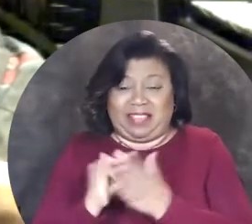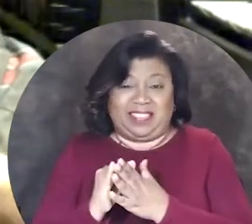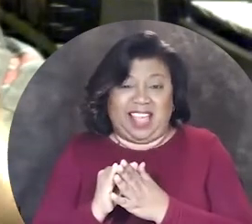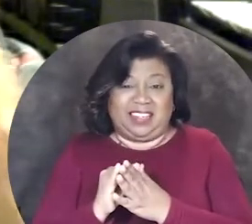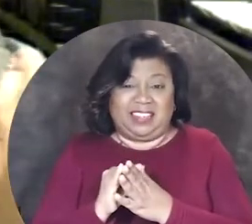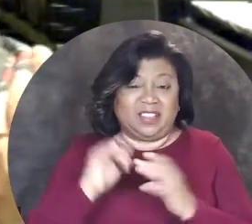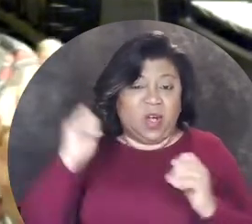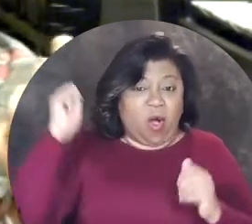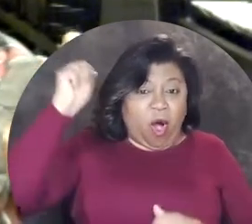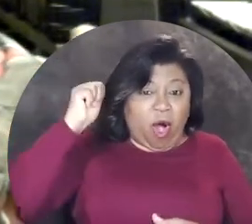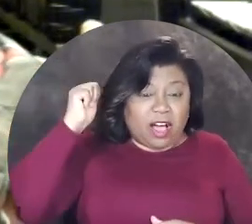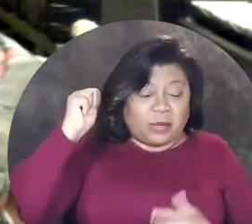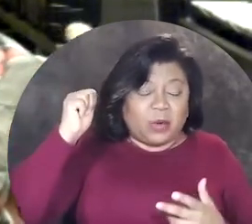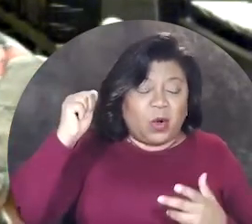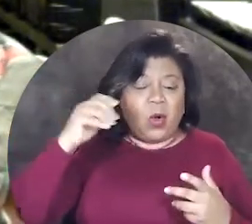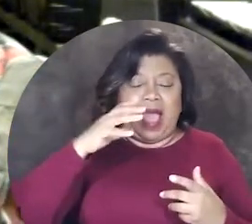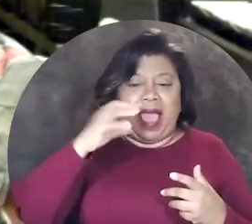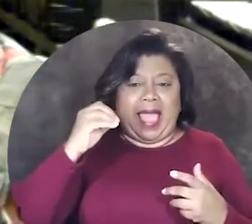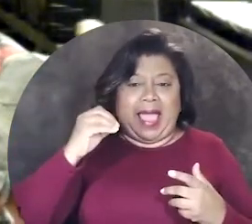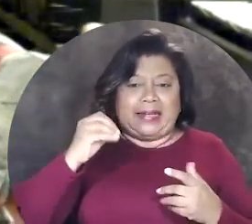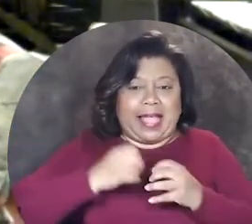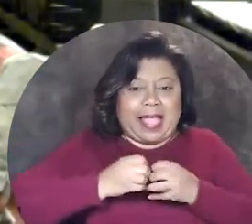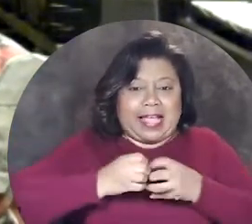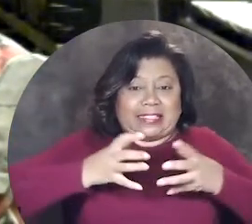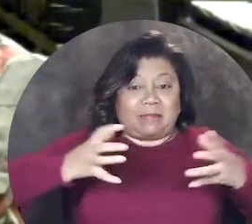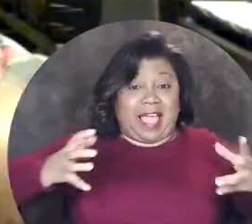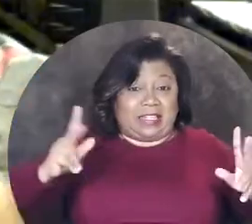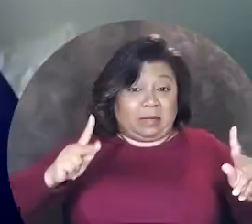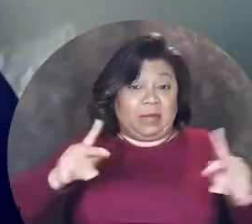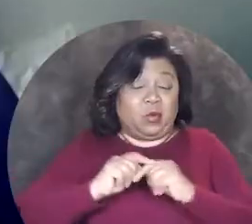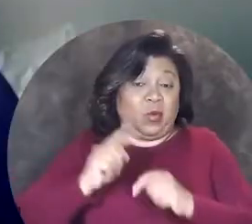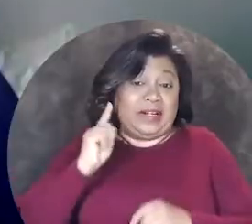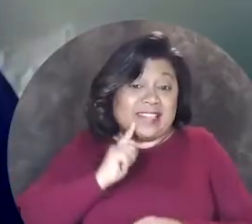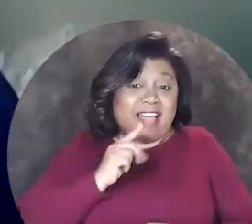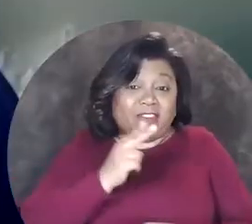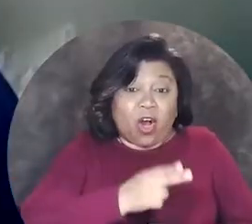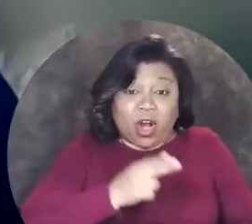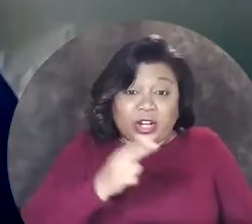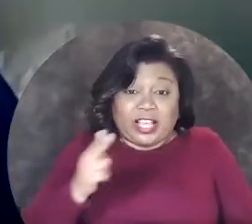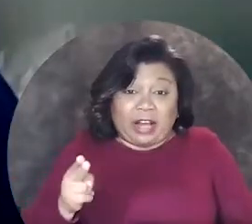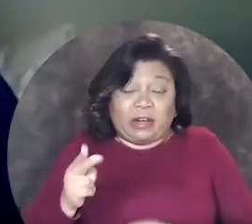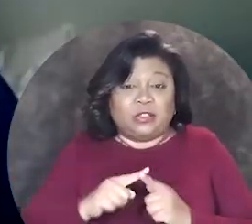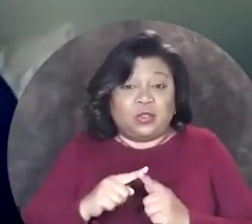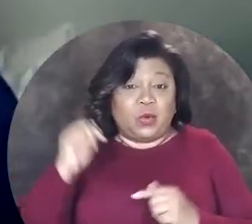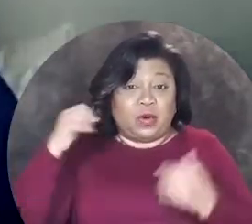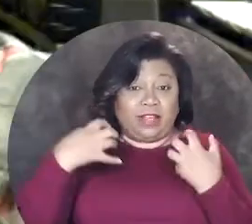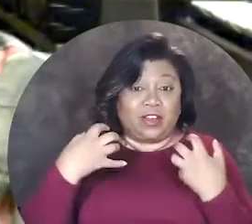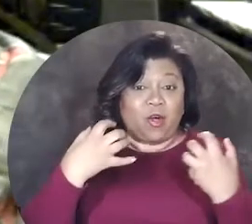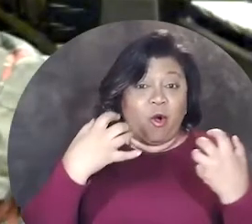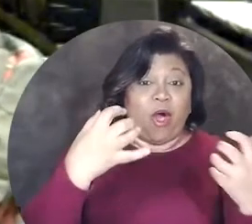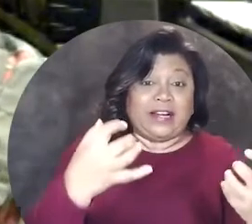something that is audible and expand it to people who are Deaf or hard of hearing, to an audience